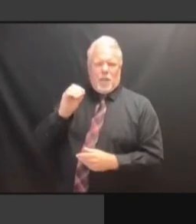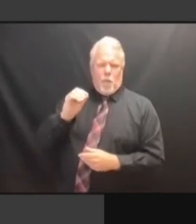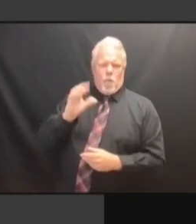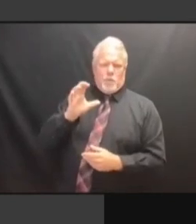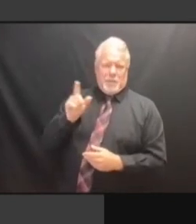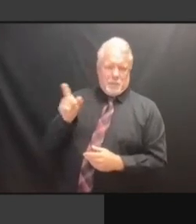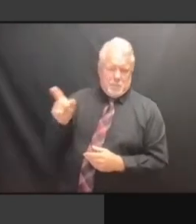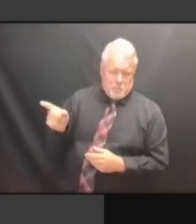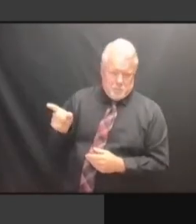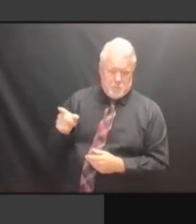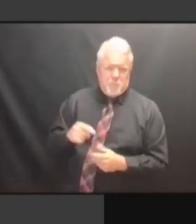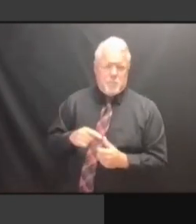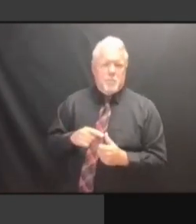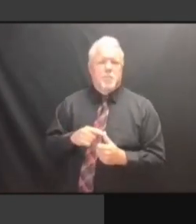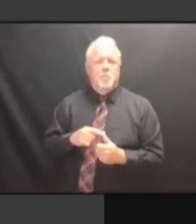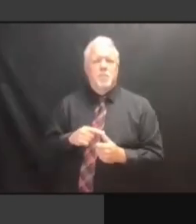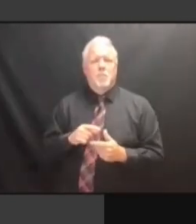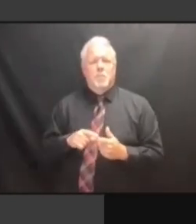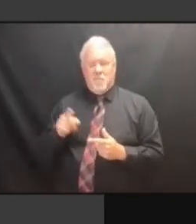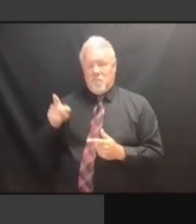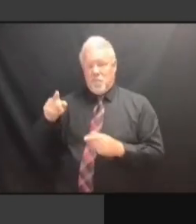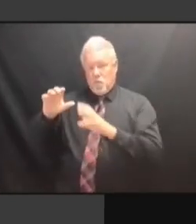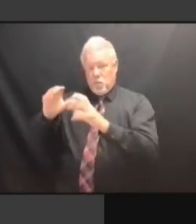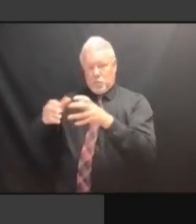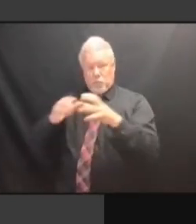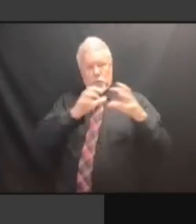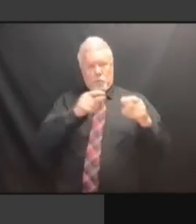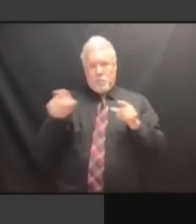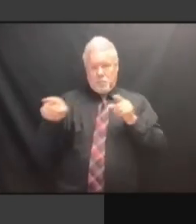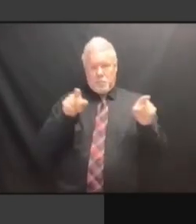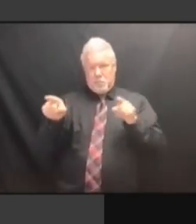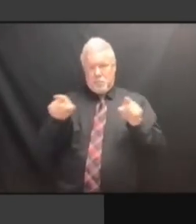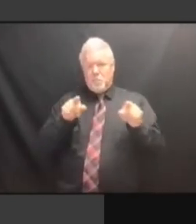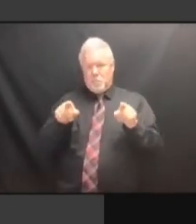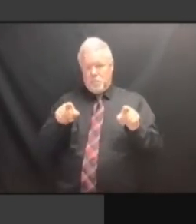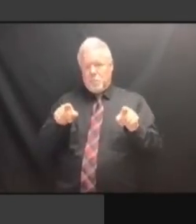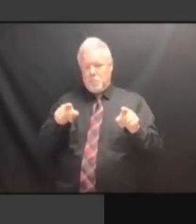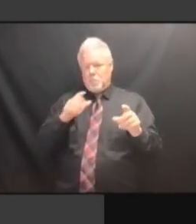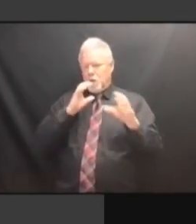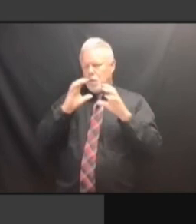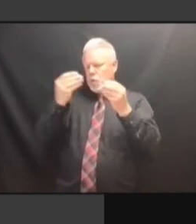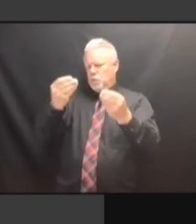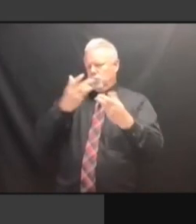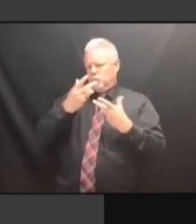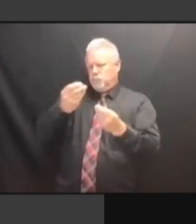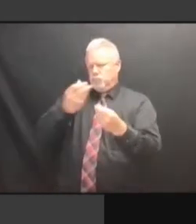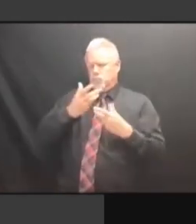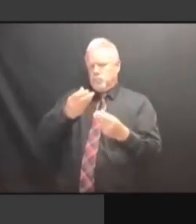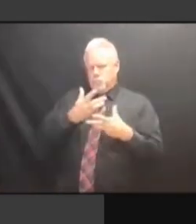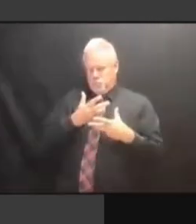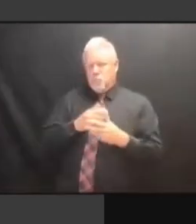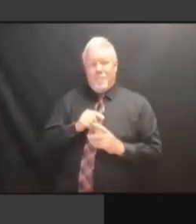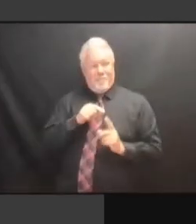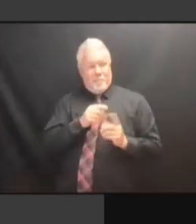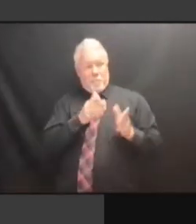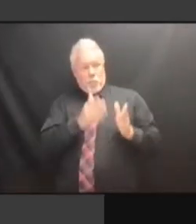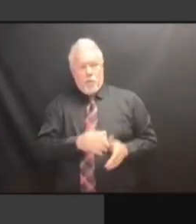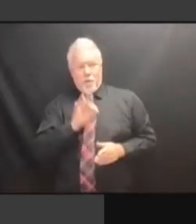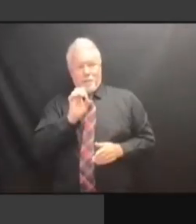BUT THE IS ON THE REQUEST, THAT BUT THE IS ON THE REQUEST, THAT YOU'RE BUT THE IS ON THE REQUEST, THAT YOU'RE NOT THE REQUEST, THAT YOU'RE NOT THE REQUEST, THAT YOU'RE NOT INCARCERATED THE REQUEST, THAT YOU'RE NOT INCARCERATED ON THE REQUEST, THAT YOU'RE NOT INCARCERATED ON A THE REQUEST, THAT YOU'RE NOT INCARCERATED ON A FELONY INCARCERATED ON A FELONY INCARCERATED ON A FELONY CONVICTION. CONVICTION. CONVICTION. >> CONVICTION. >> RIGHT. RIGHT. RIGHT. >> RIGHT. >> THAT'S RIGHT. >> THAT'S PART RIGHT. >> THAT'S PART OF RIGHT. >> THAT'S PART OF -- THAT'S PART OF -- THAT'S PART OF -- >>